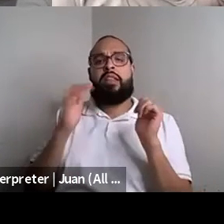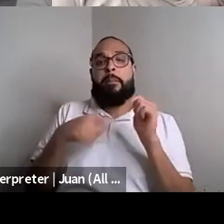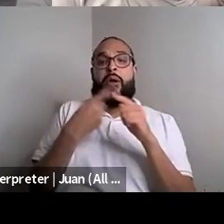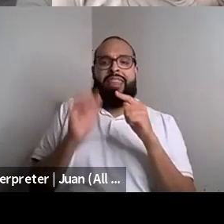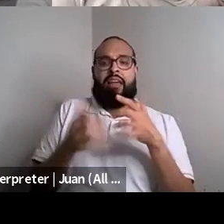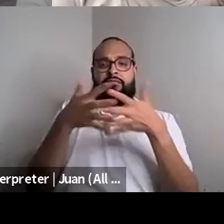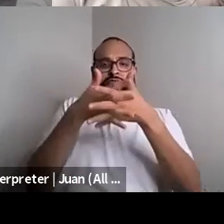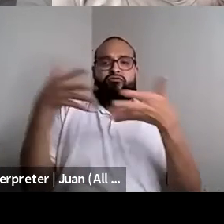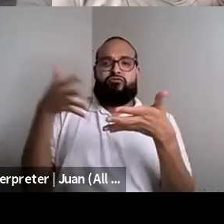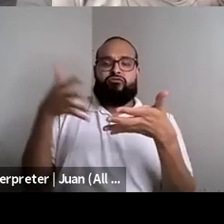Kokumo: So as a